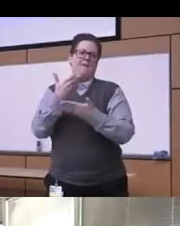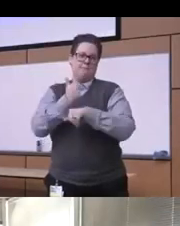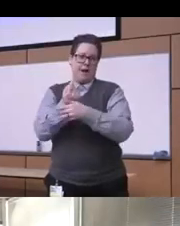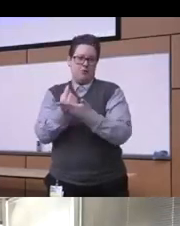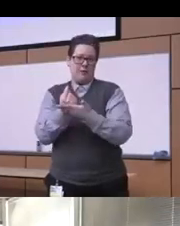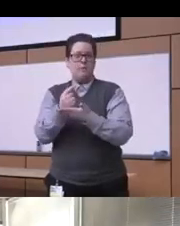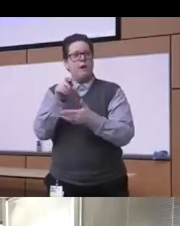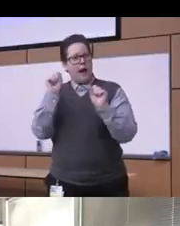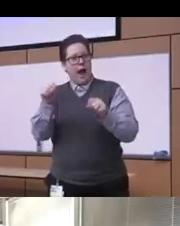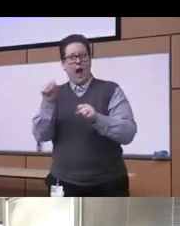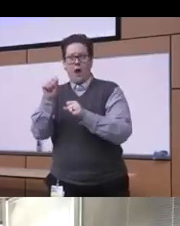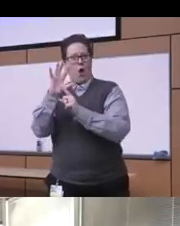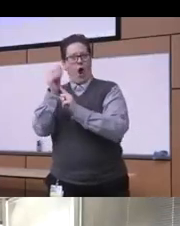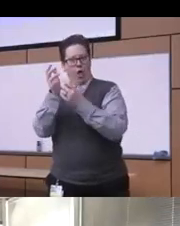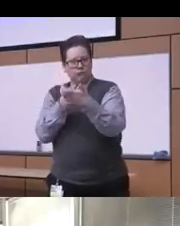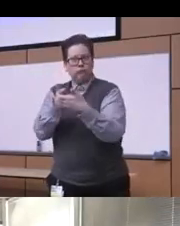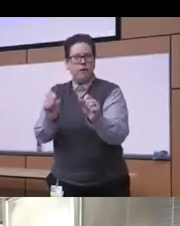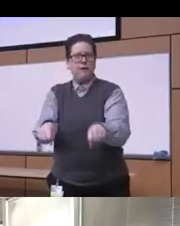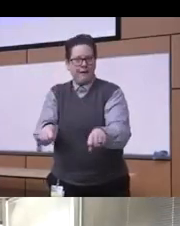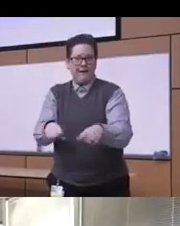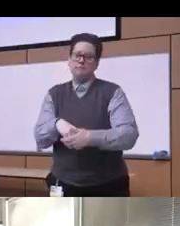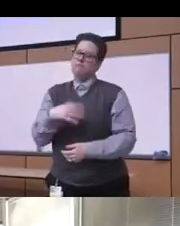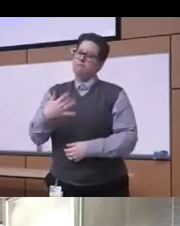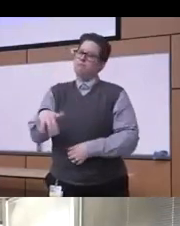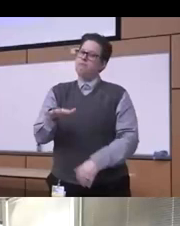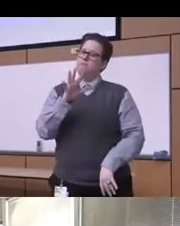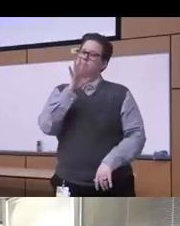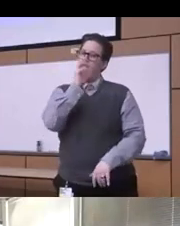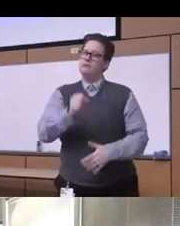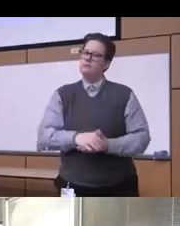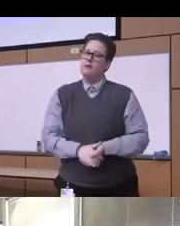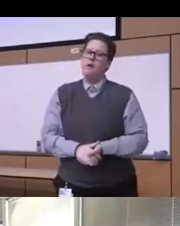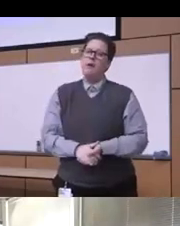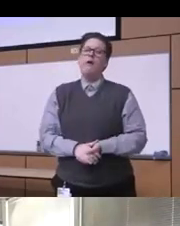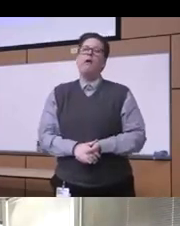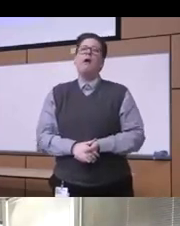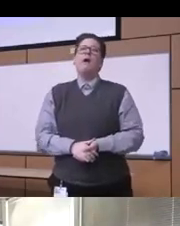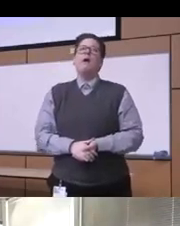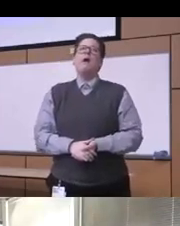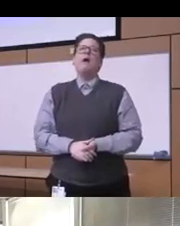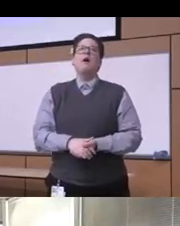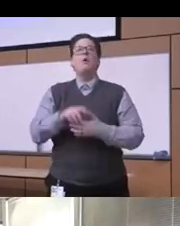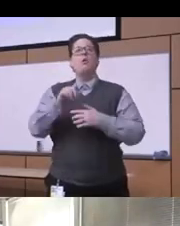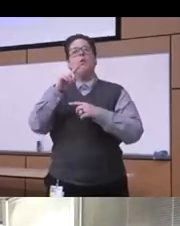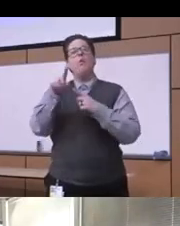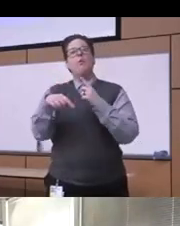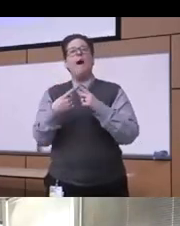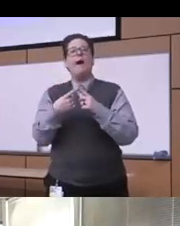it and uh and this is really fascinating here that when when we're talking about really uh